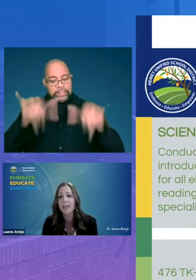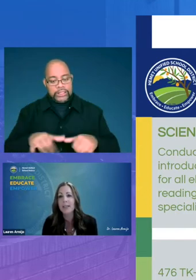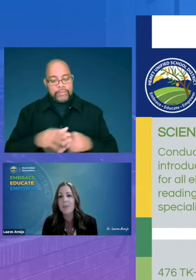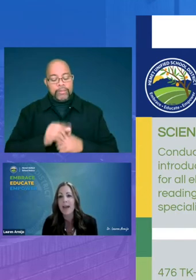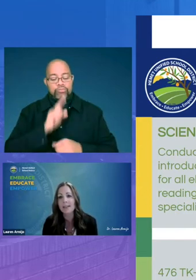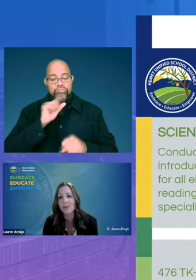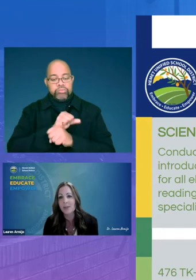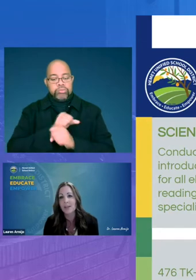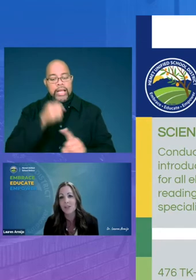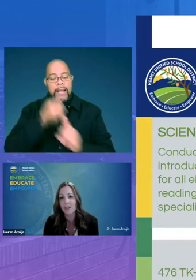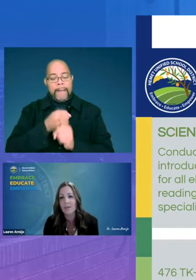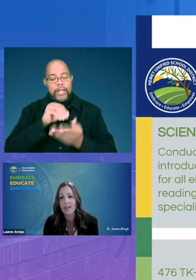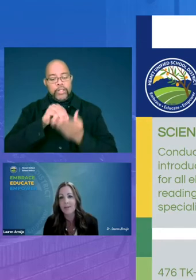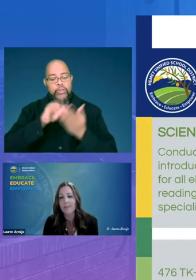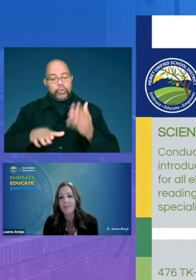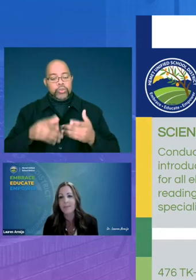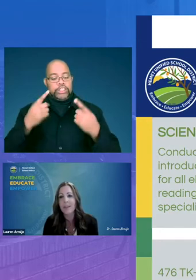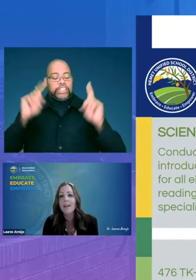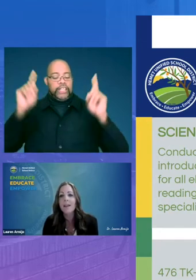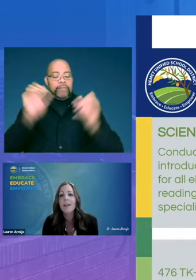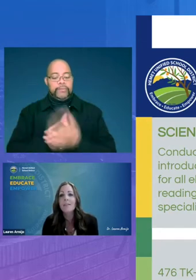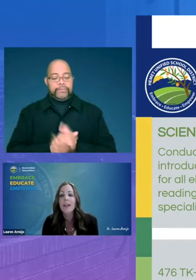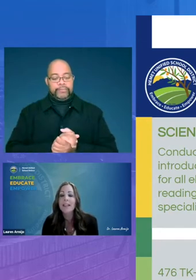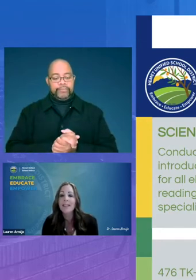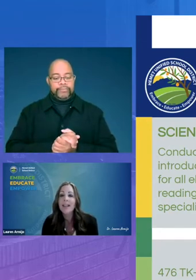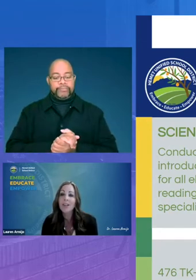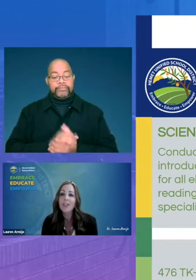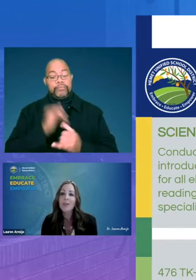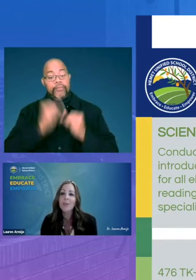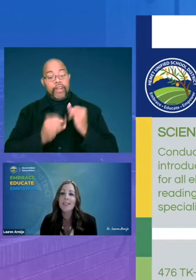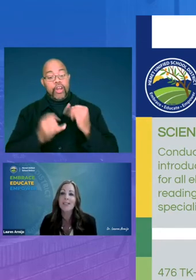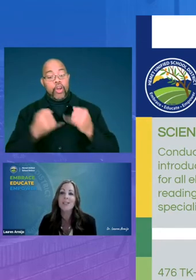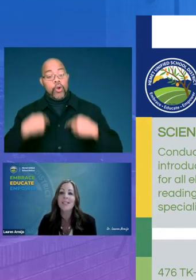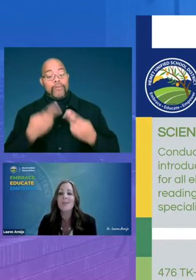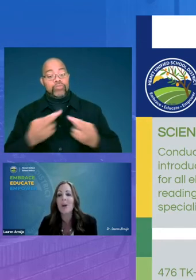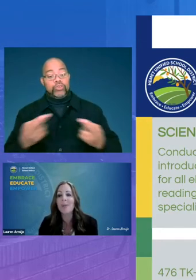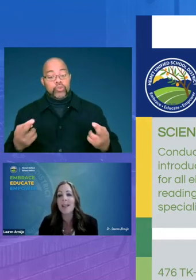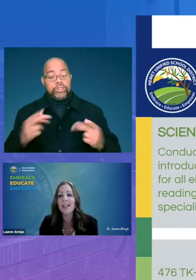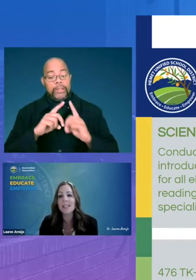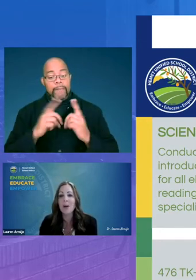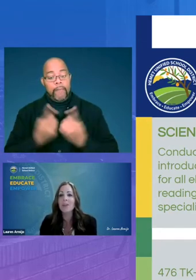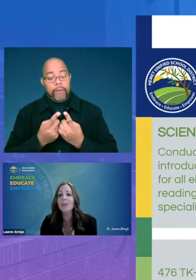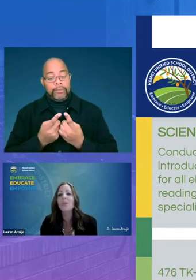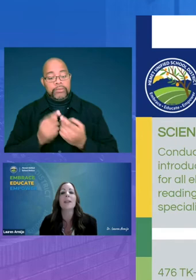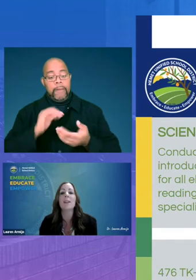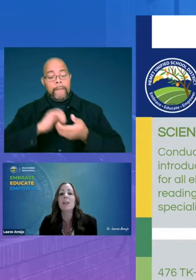impacts student achievement finally our human resources department has partnered with alder